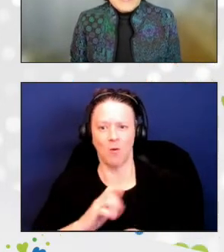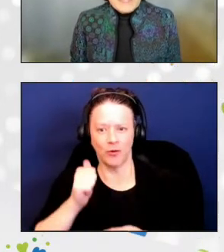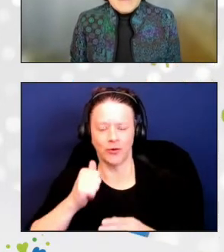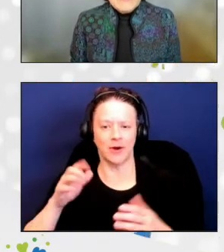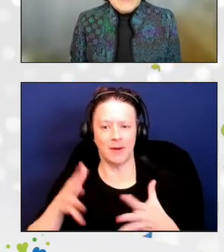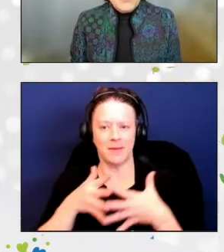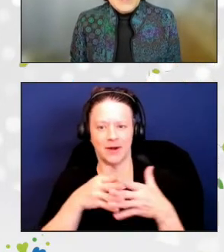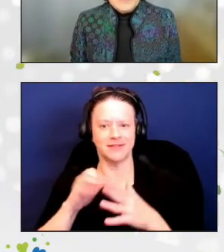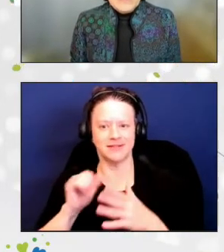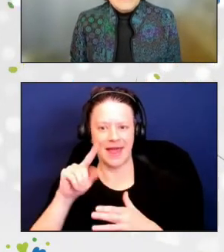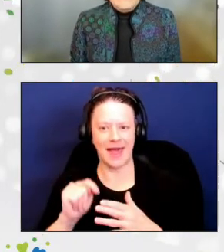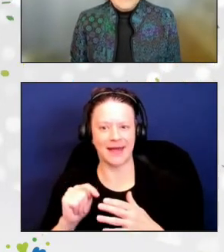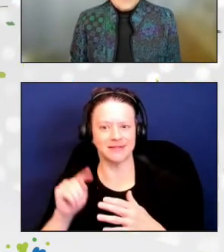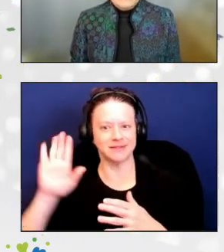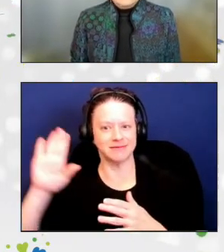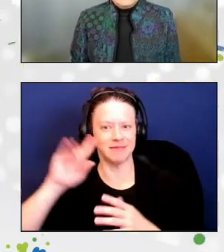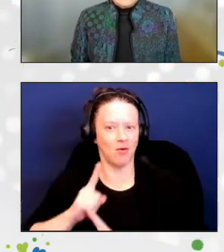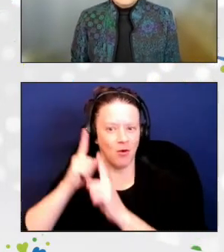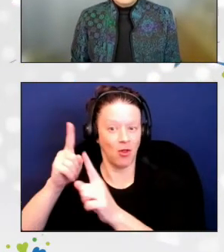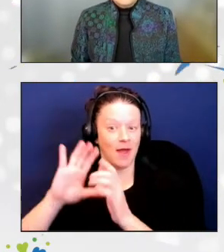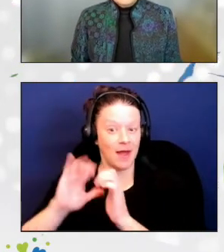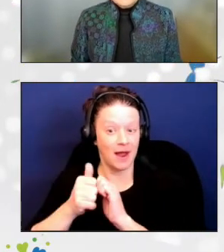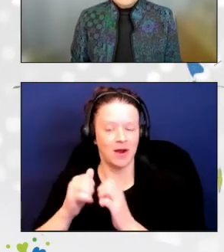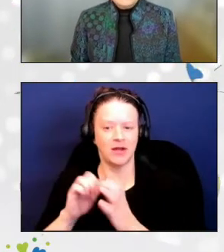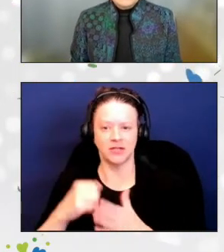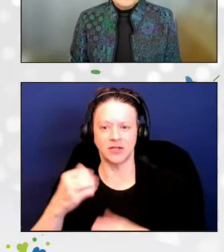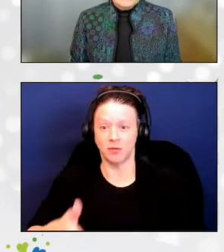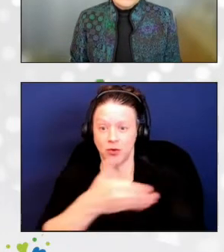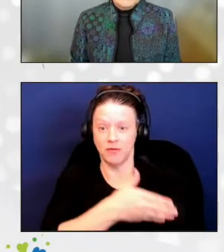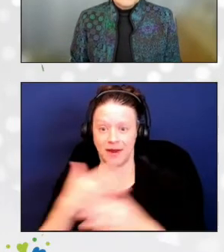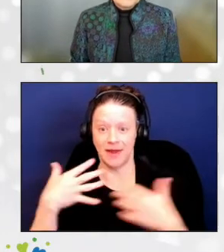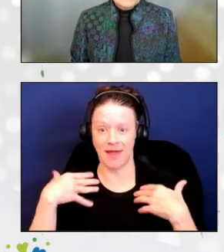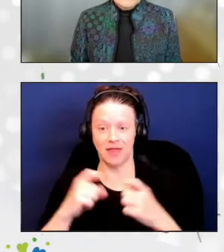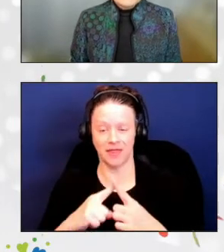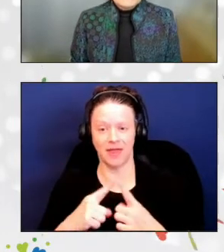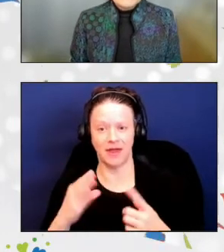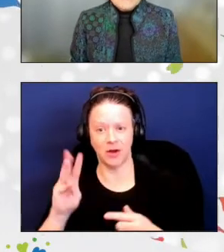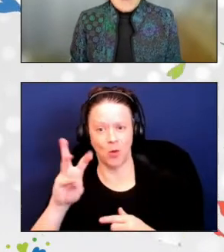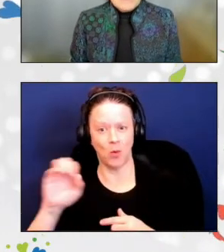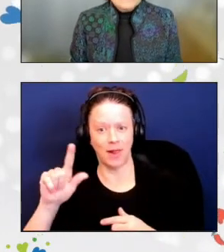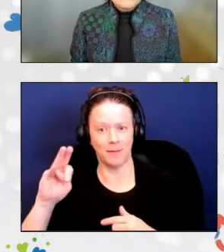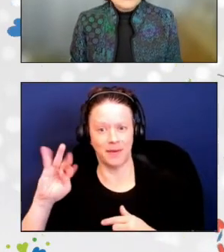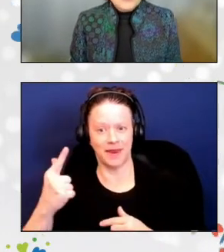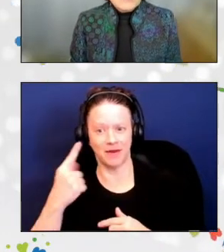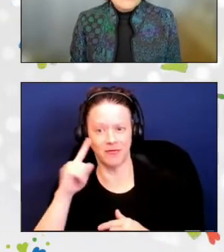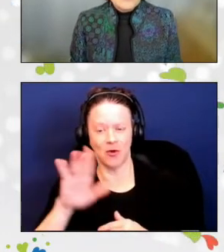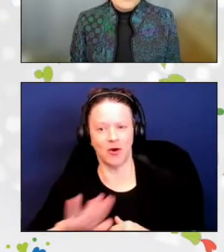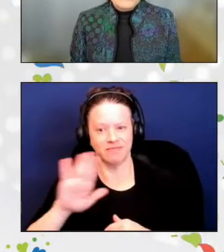health and wellbeing for older adults in her community. Nikki's colleagues credit her work